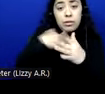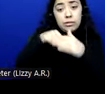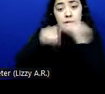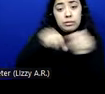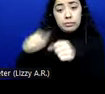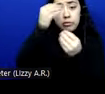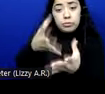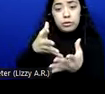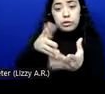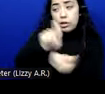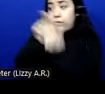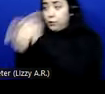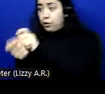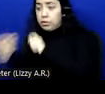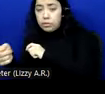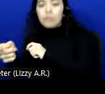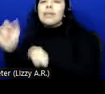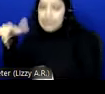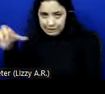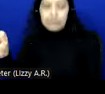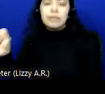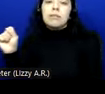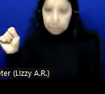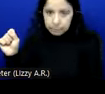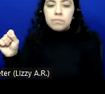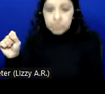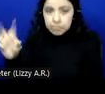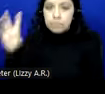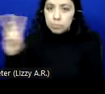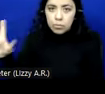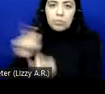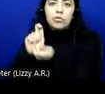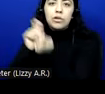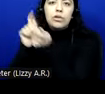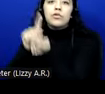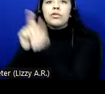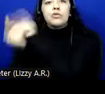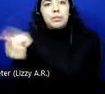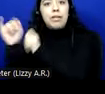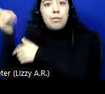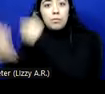this web tool to transform it, yes, the web transformation process has to deal with 5.4.